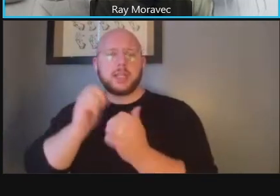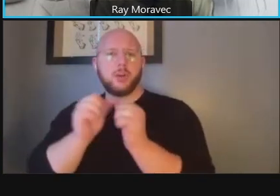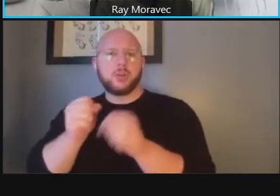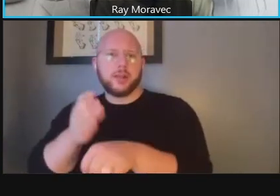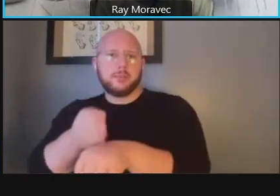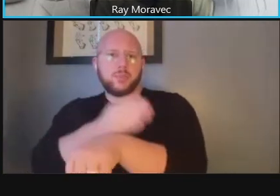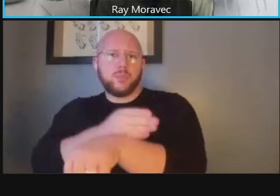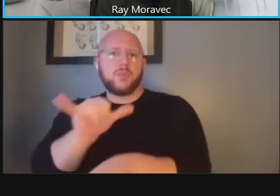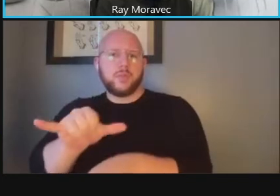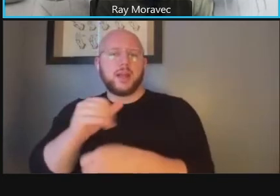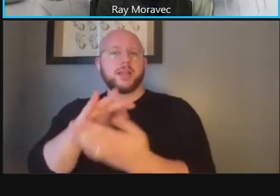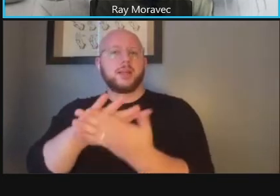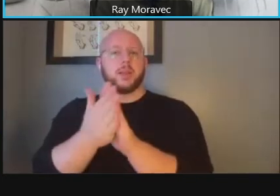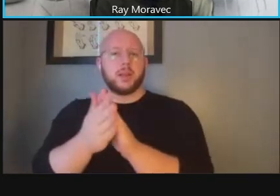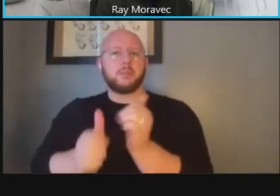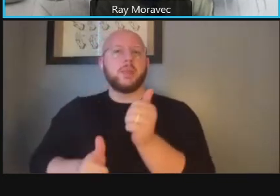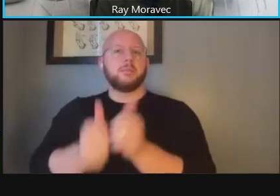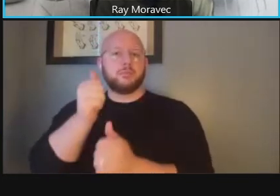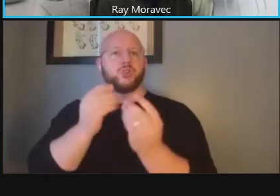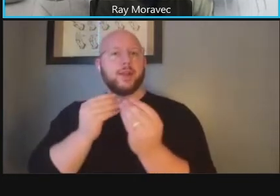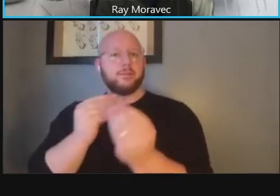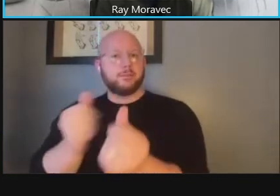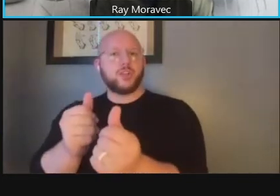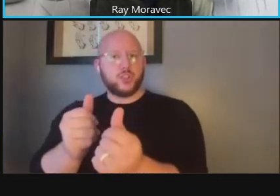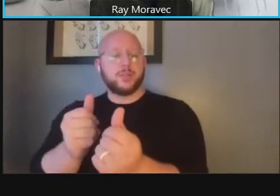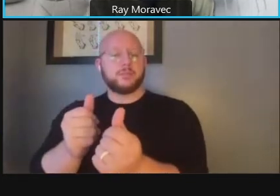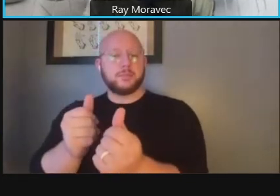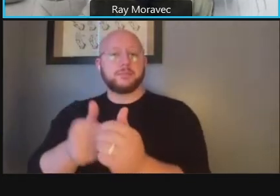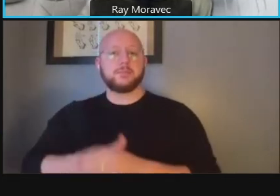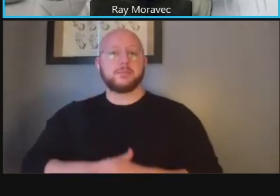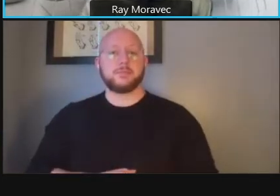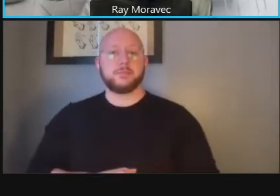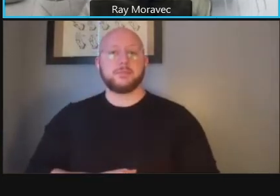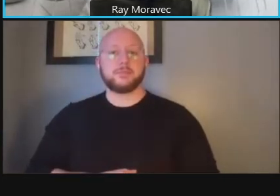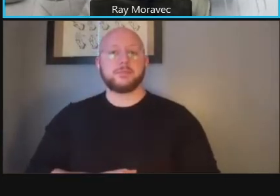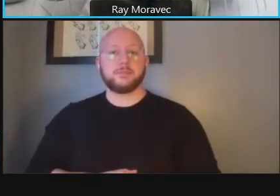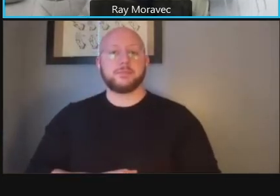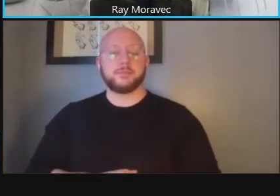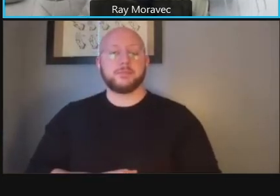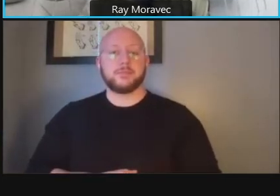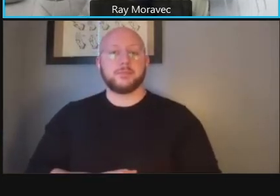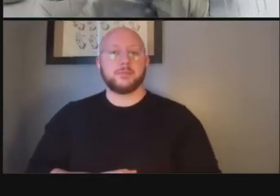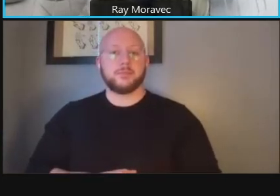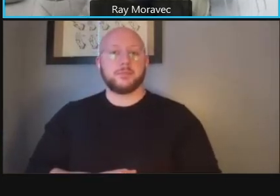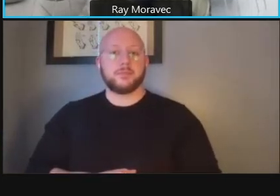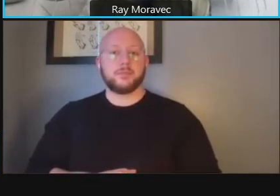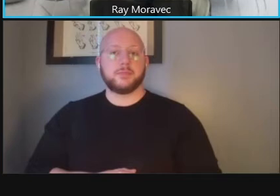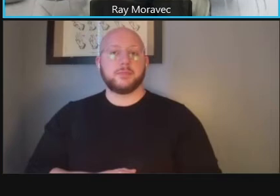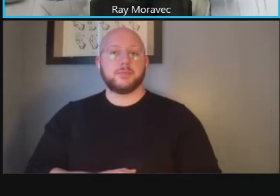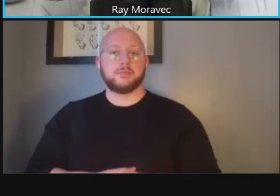efficient and allow for other amenities as well as part of the process you go to the next slide